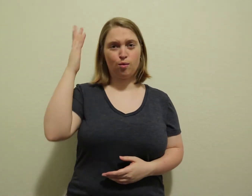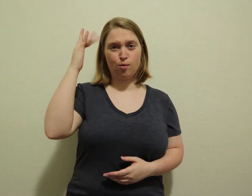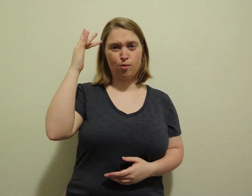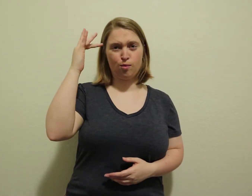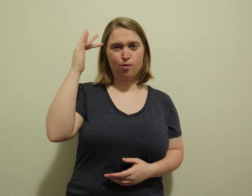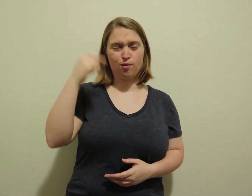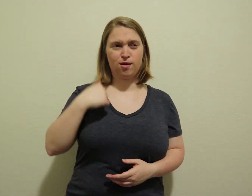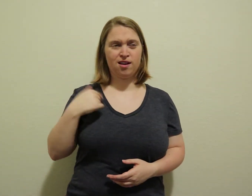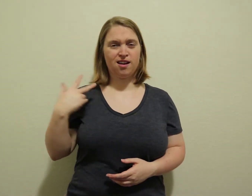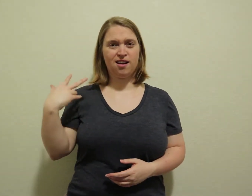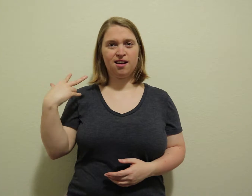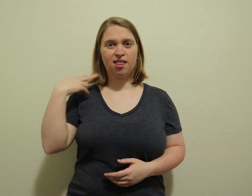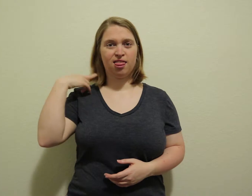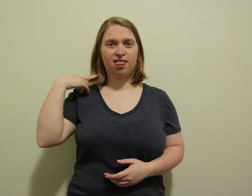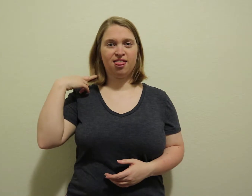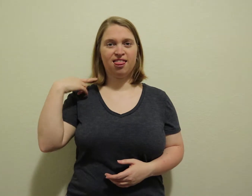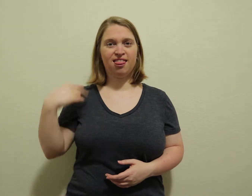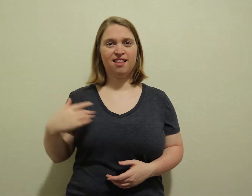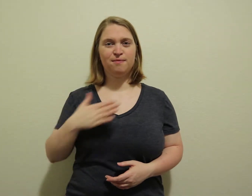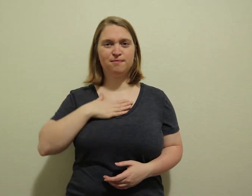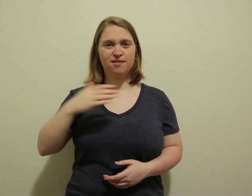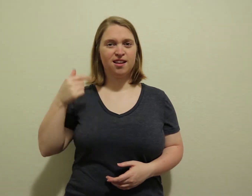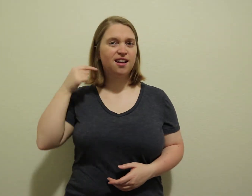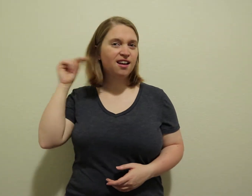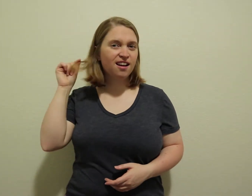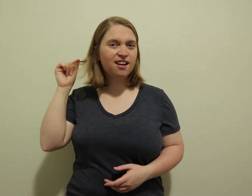Why did I cut my hair?